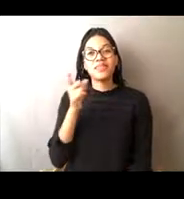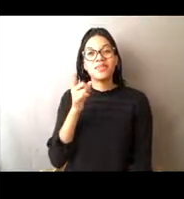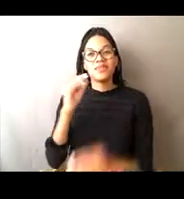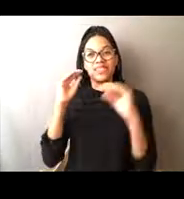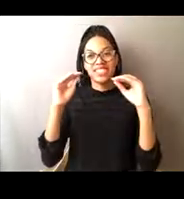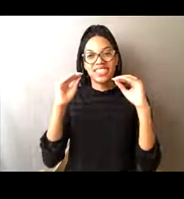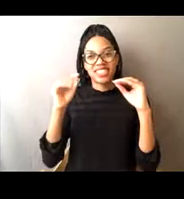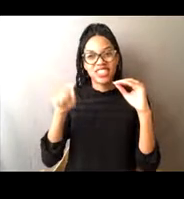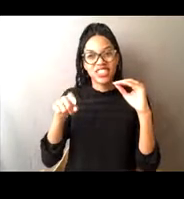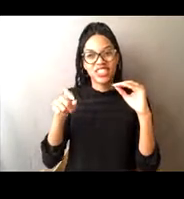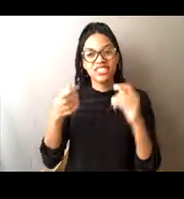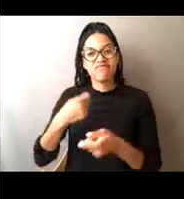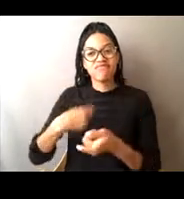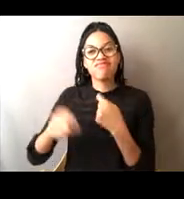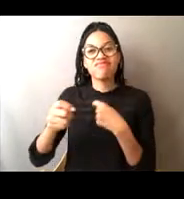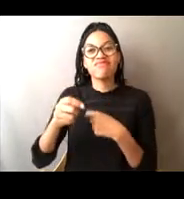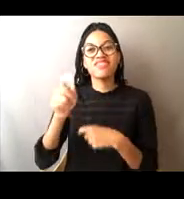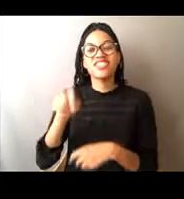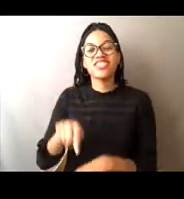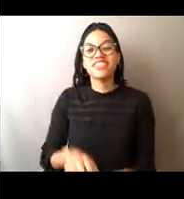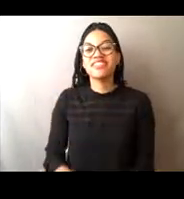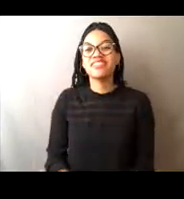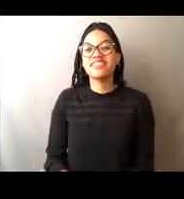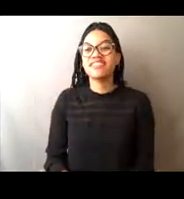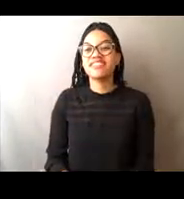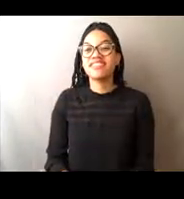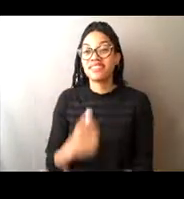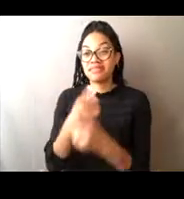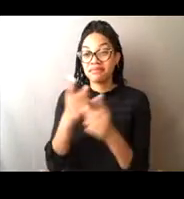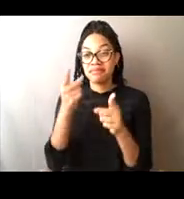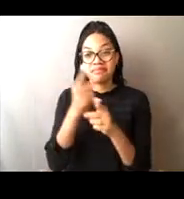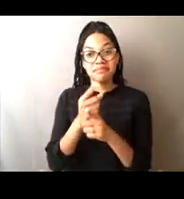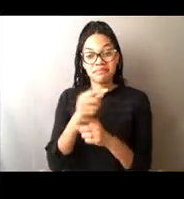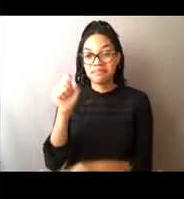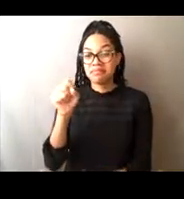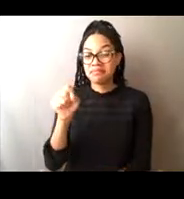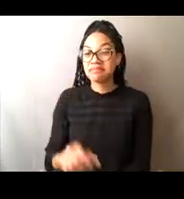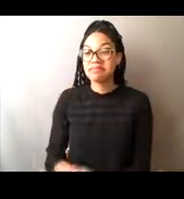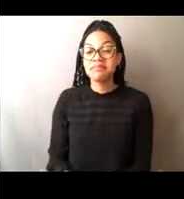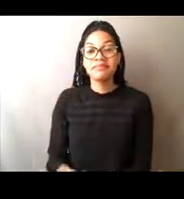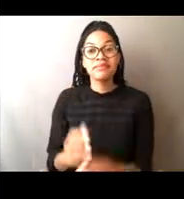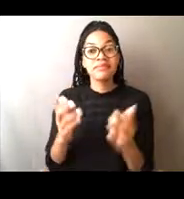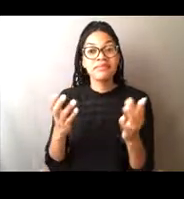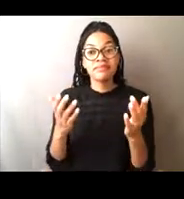So you are very correct. If you take away one leg of the stool,